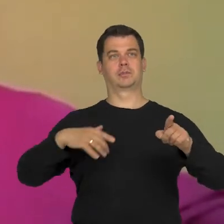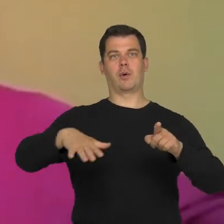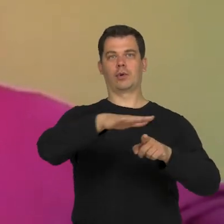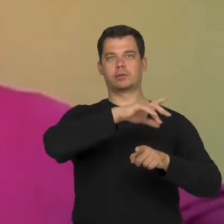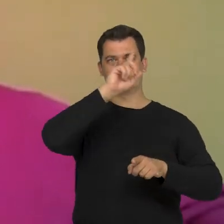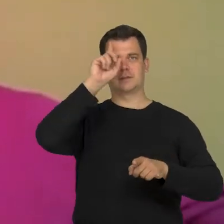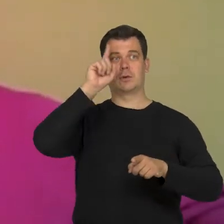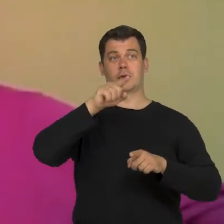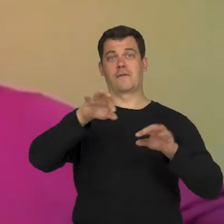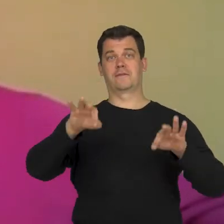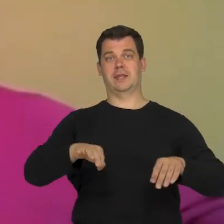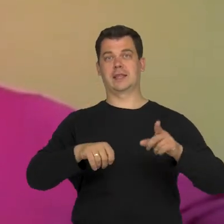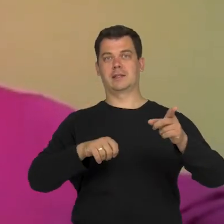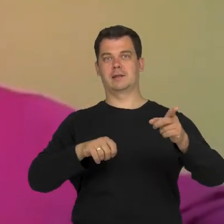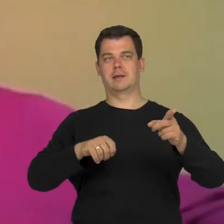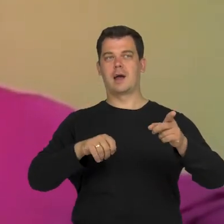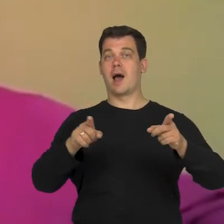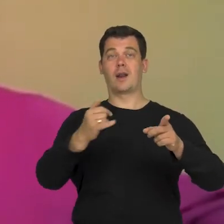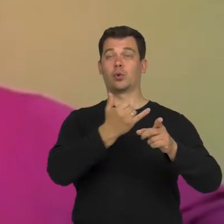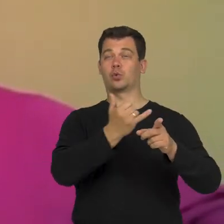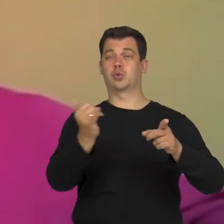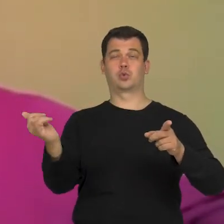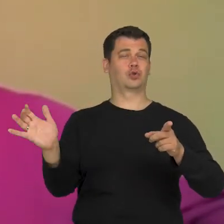not mentioning that diversity of non-normative bodies,